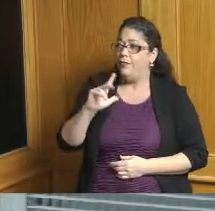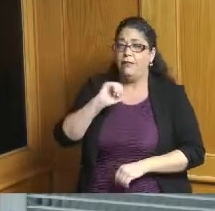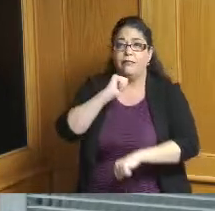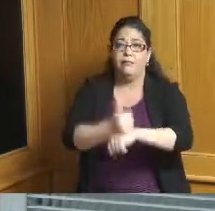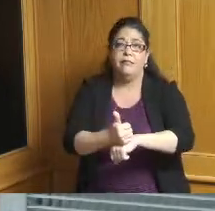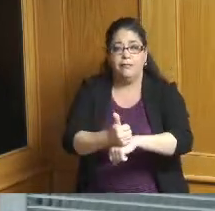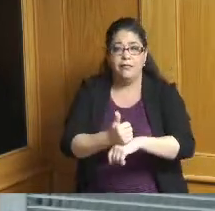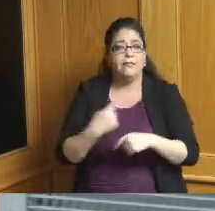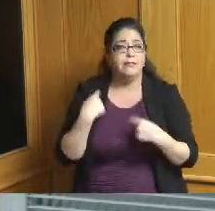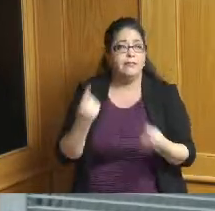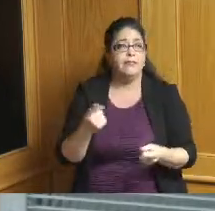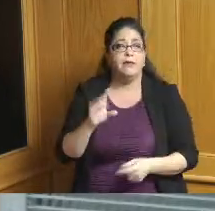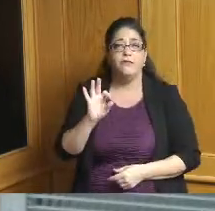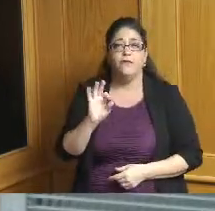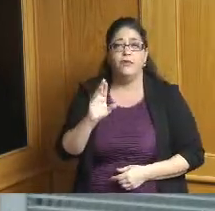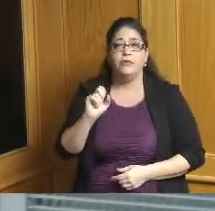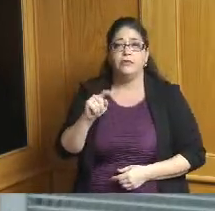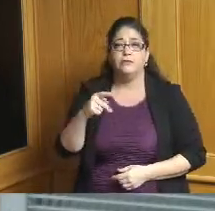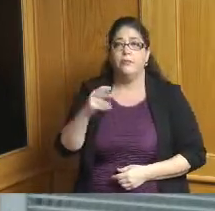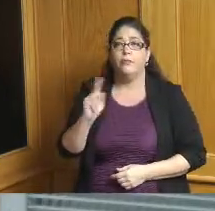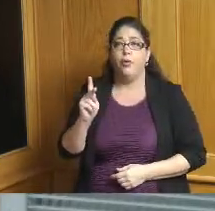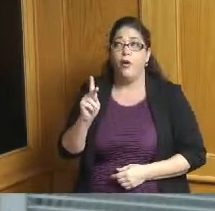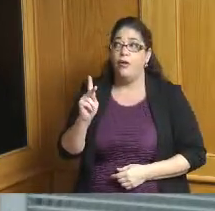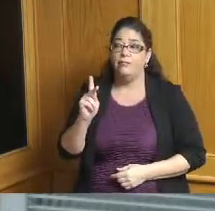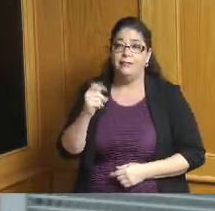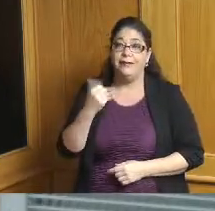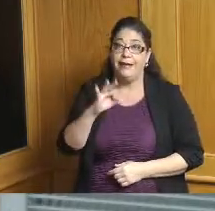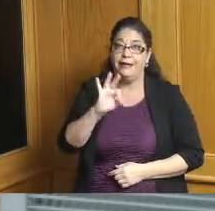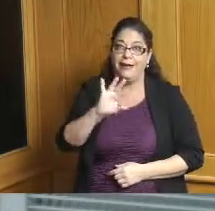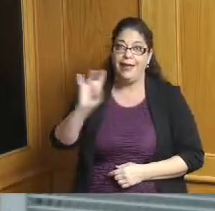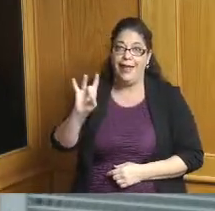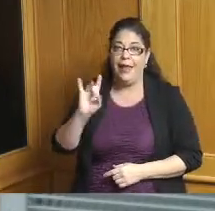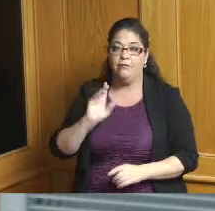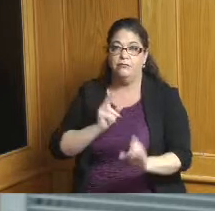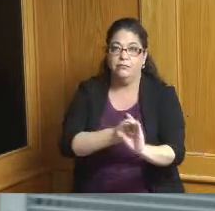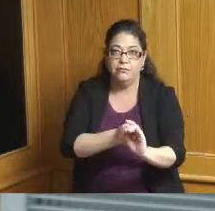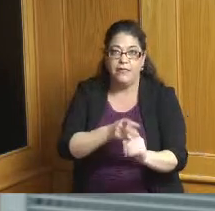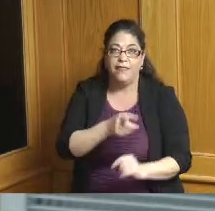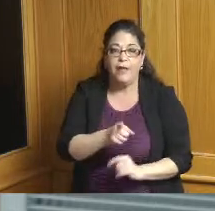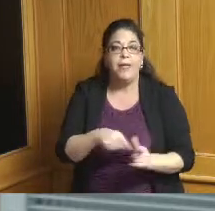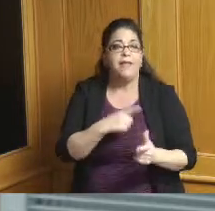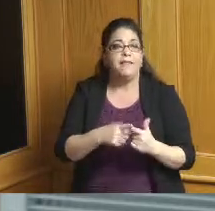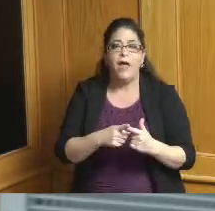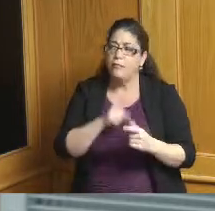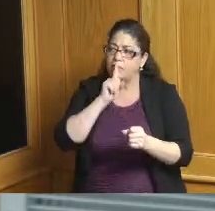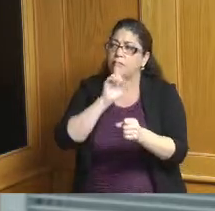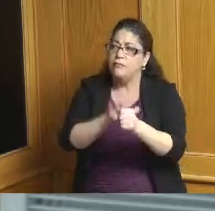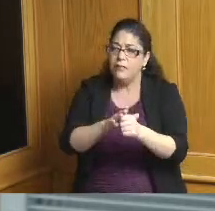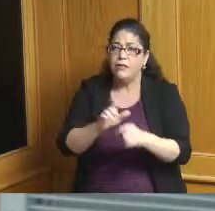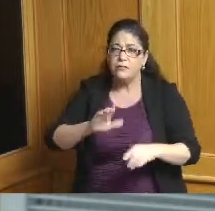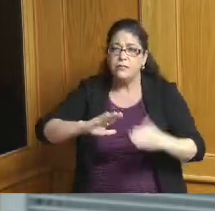in the city of Forest Park since 1998. we want to make a commitment to Forest Park which I think we